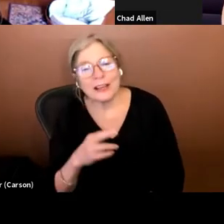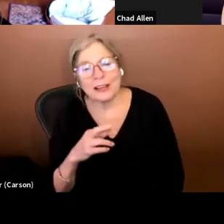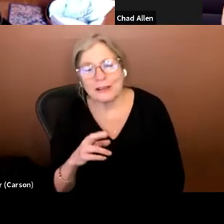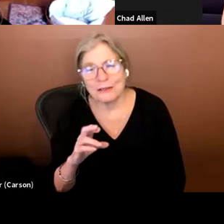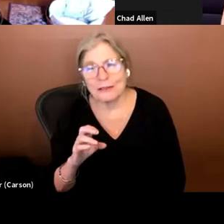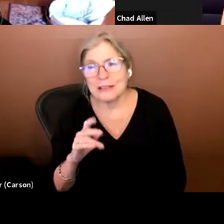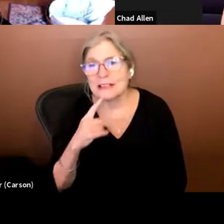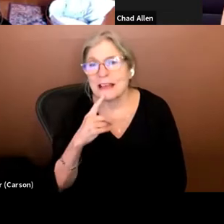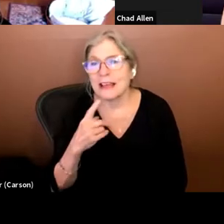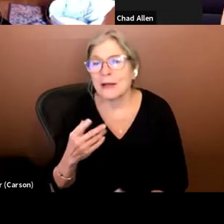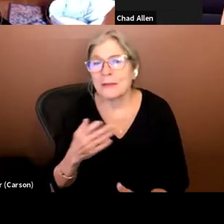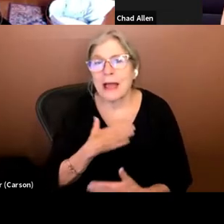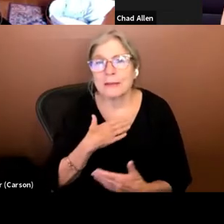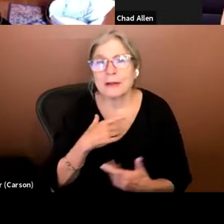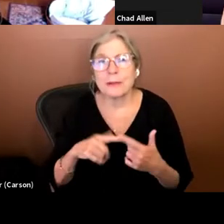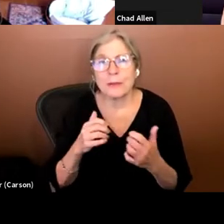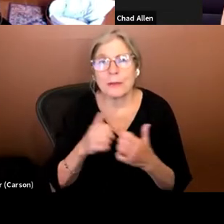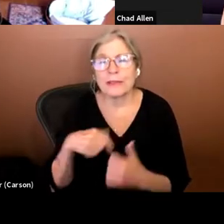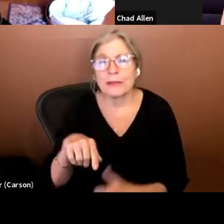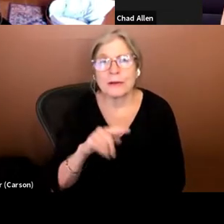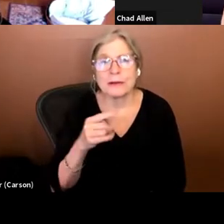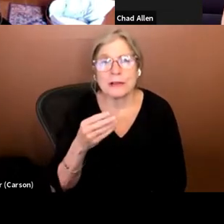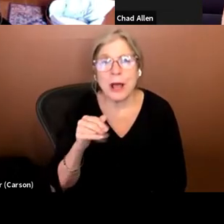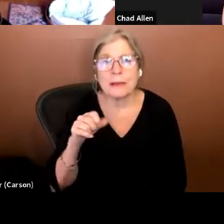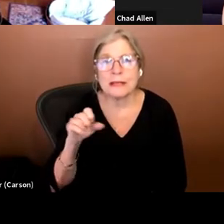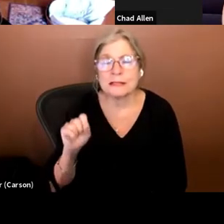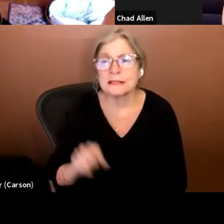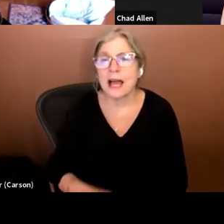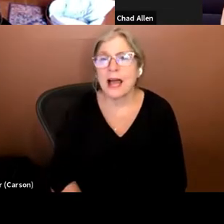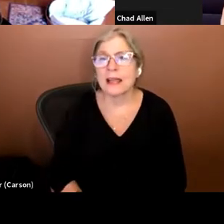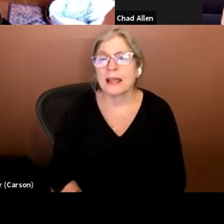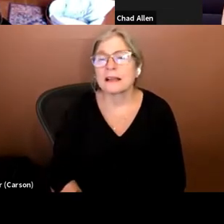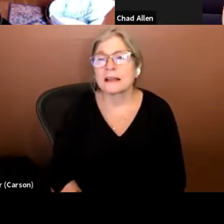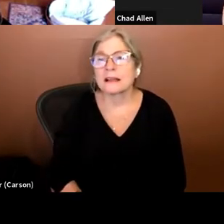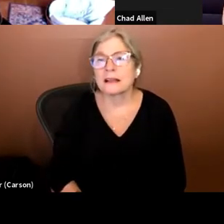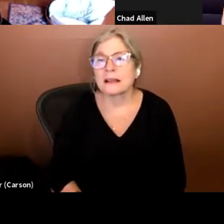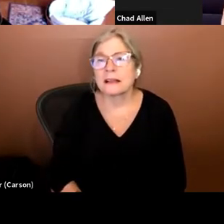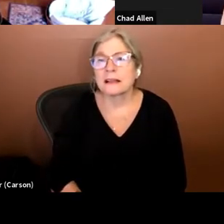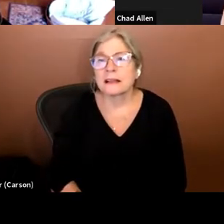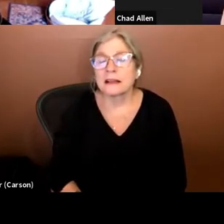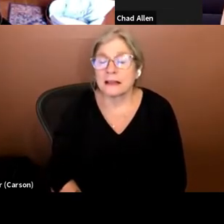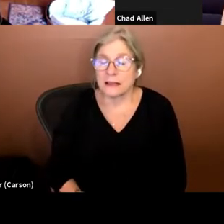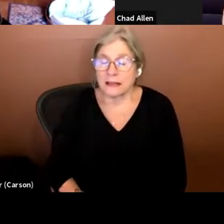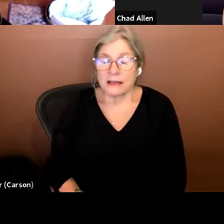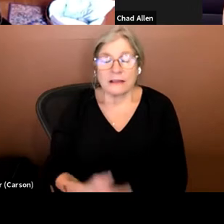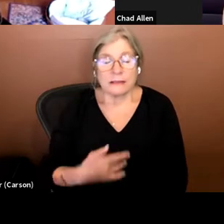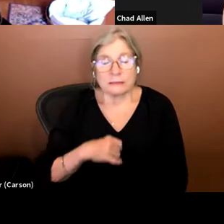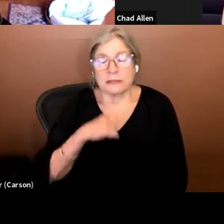Always happy to be with you Thomas. I am privileged to participate in this and what a